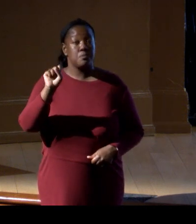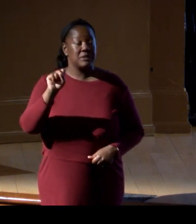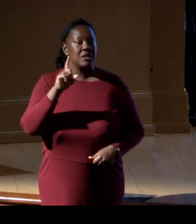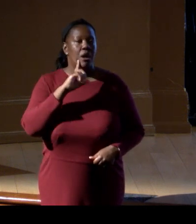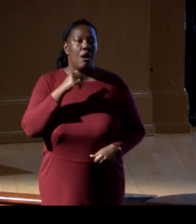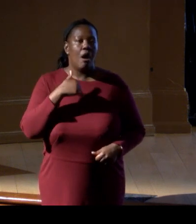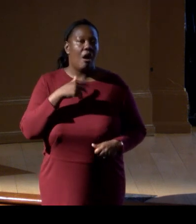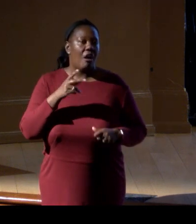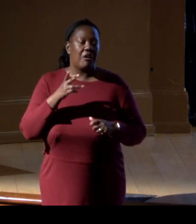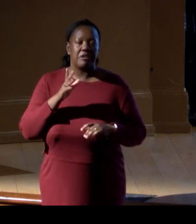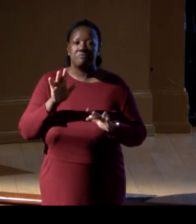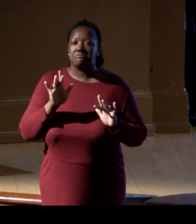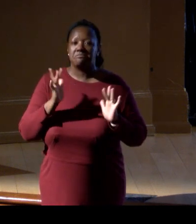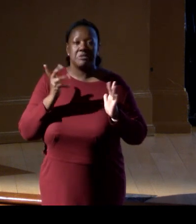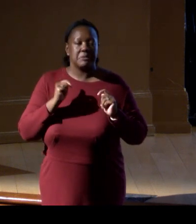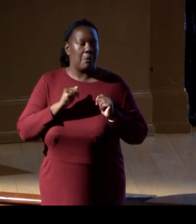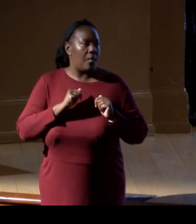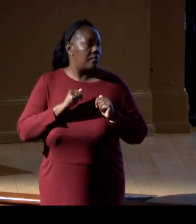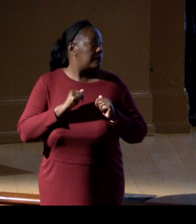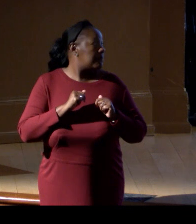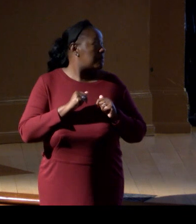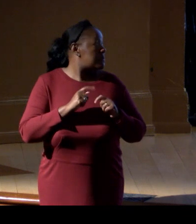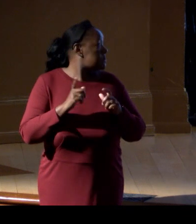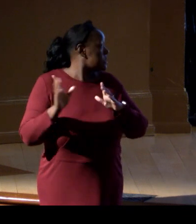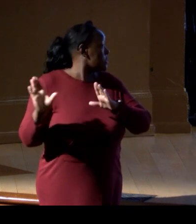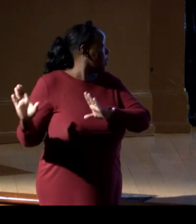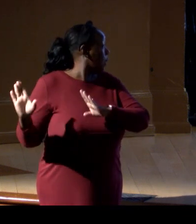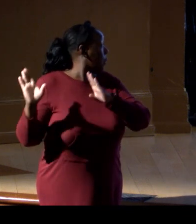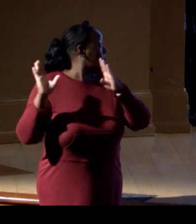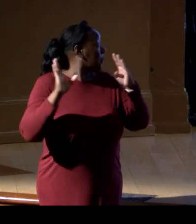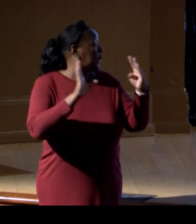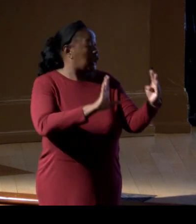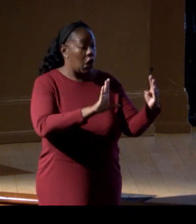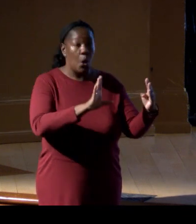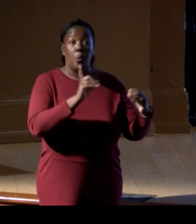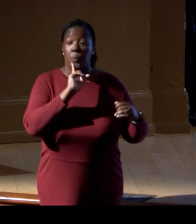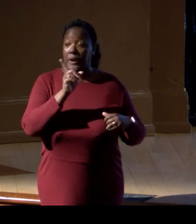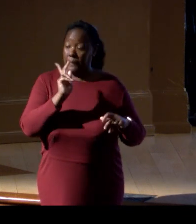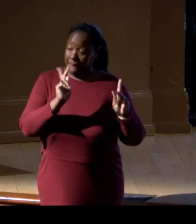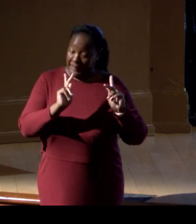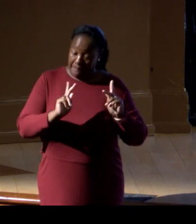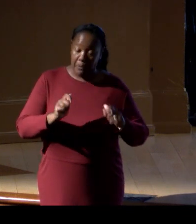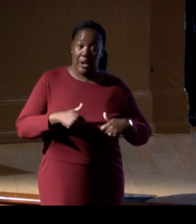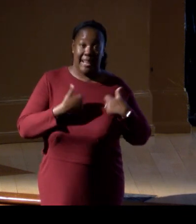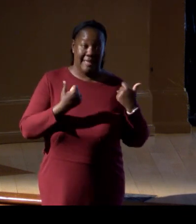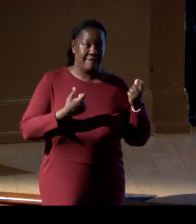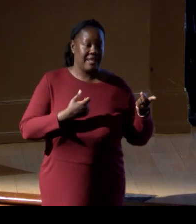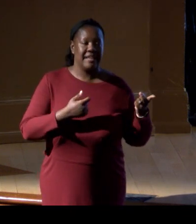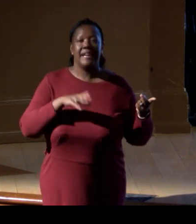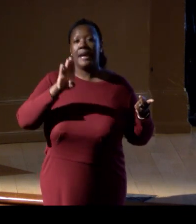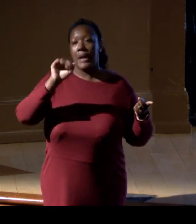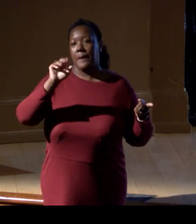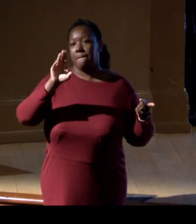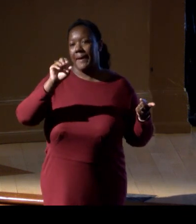like Prochlorococcus. When we go to a place with people, boom, the photosynthetic bacteria basically disappeared,